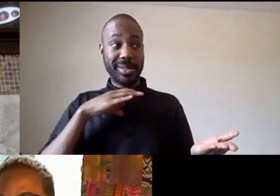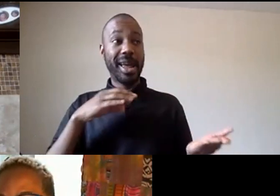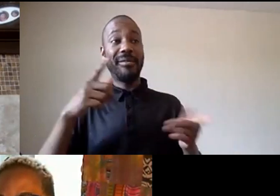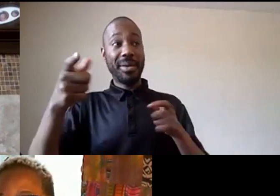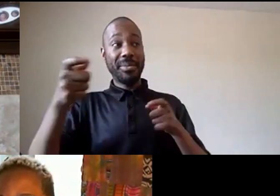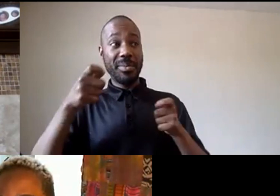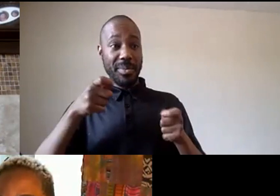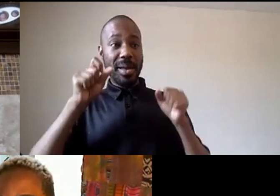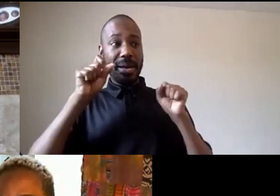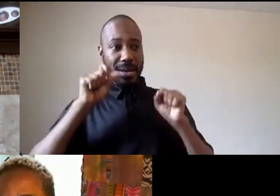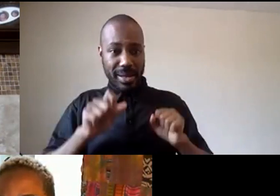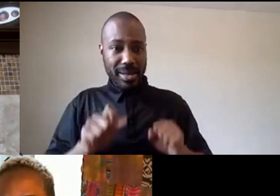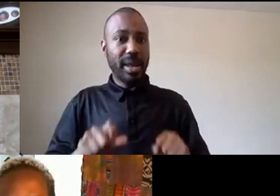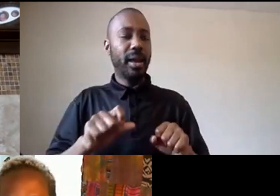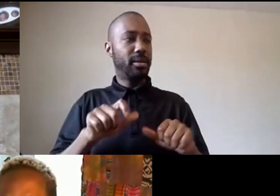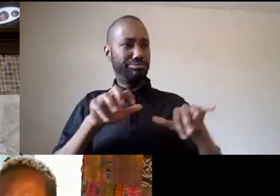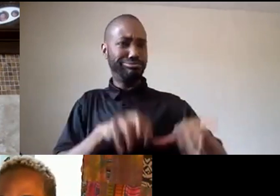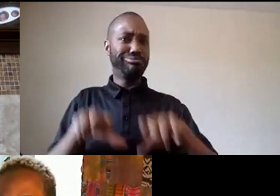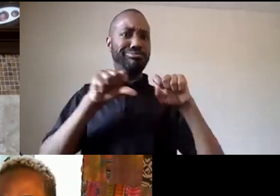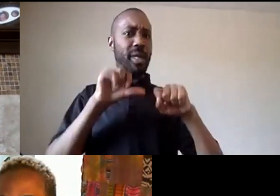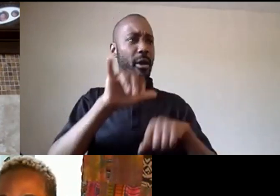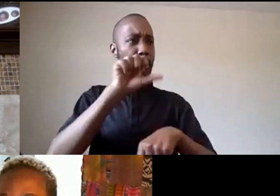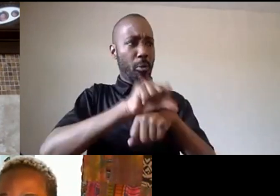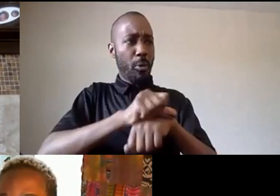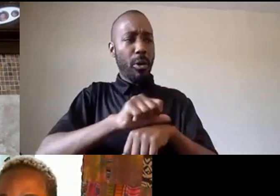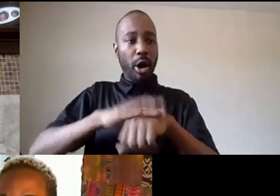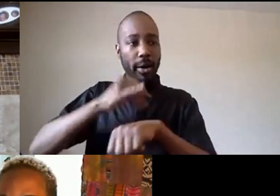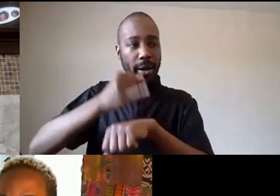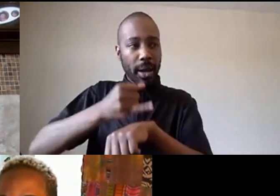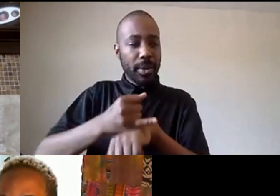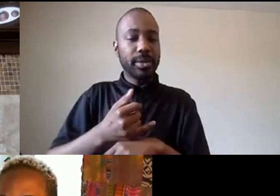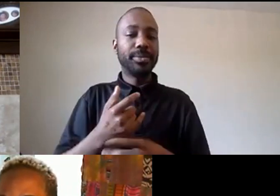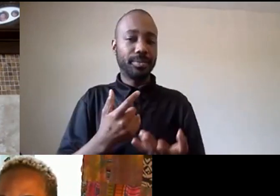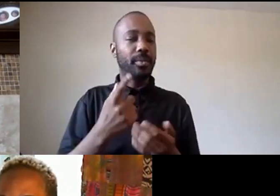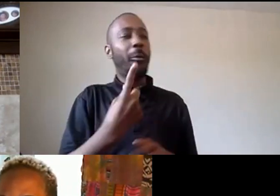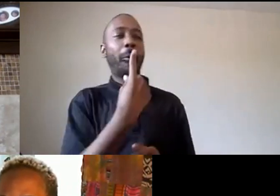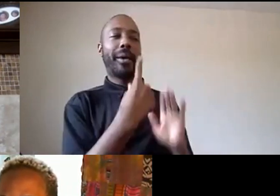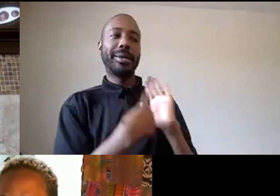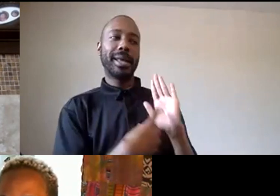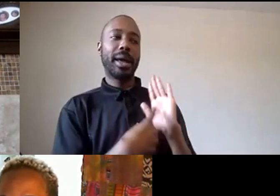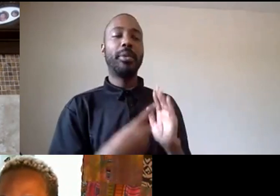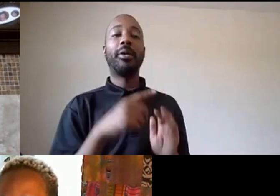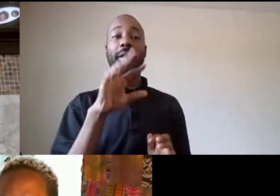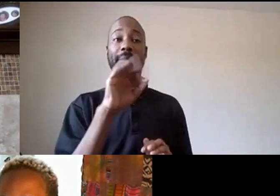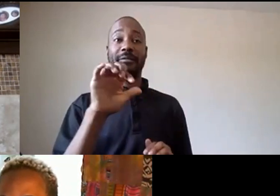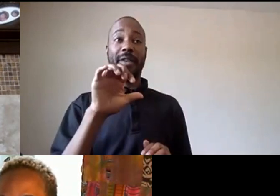on campus um and it has an example that a former faculty senate president